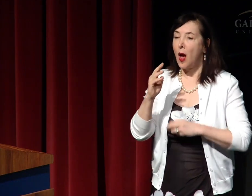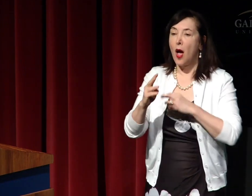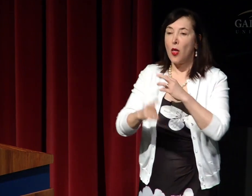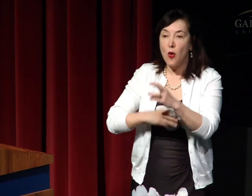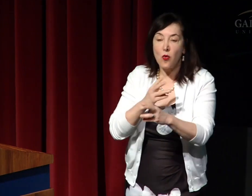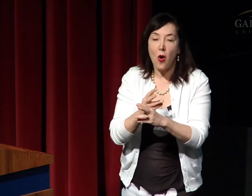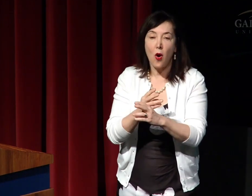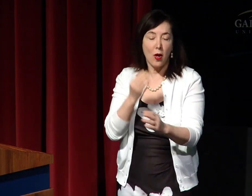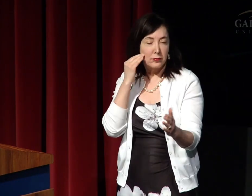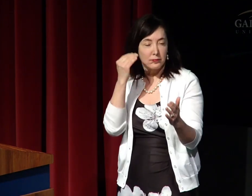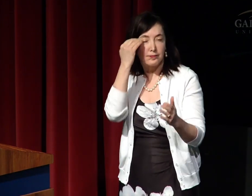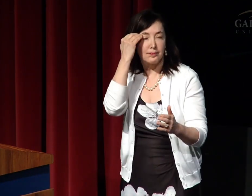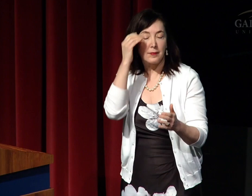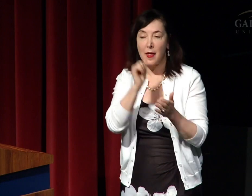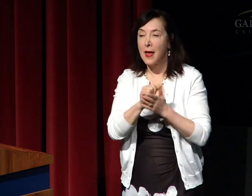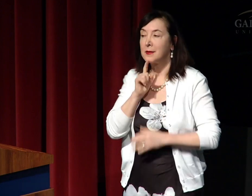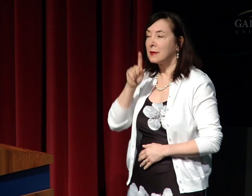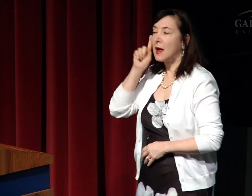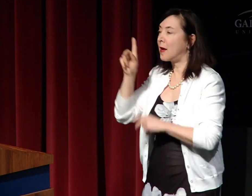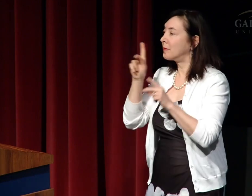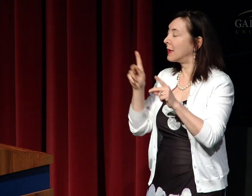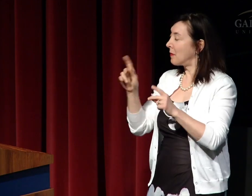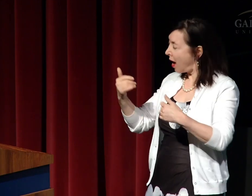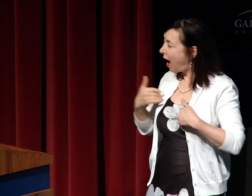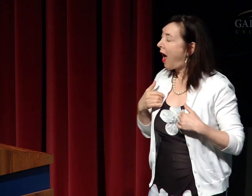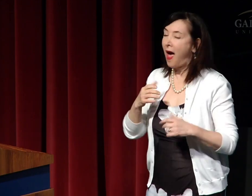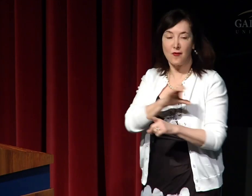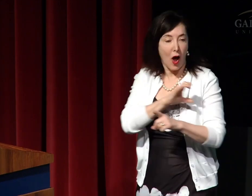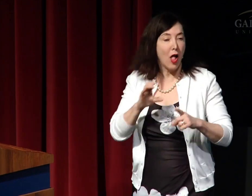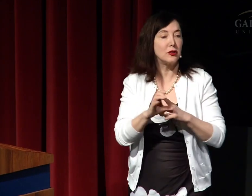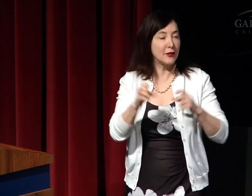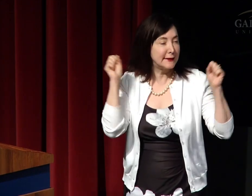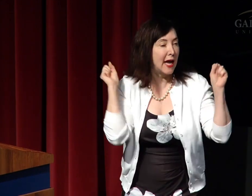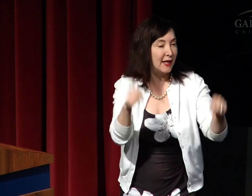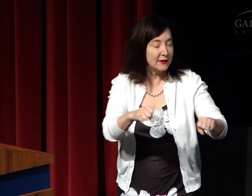The world has also recognized that deaf people have a culture,